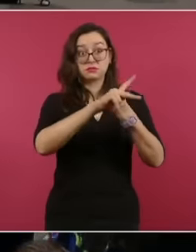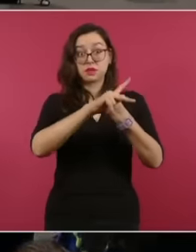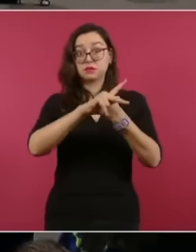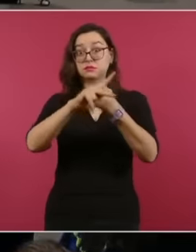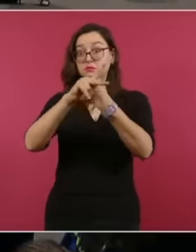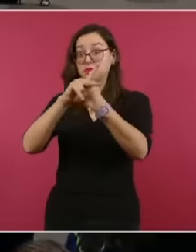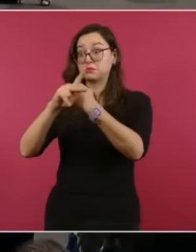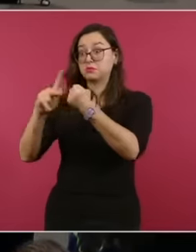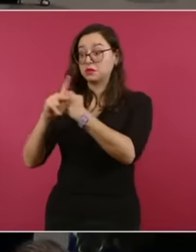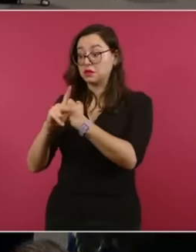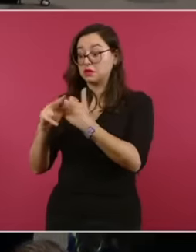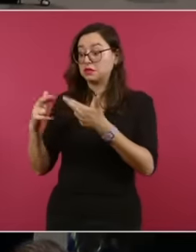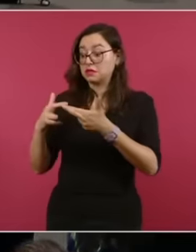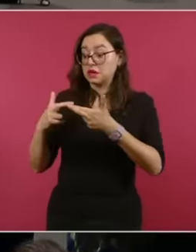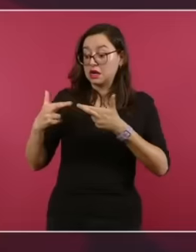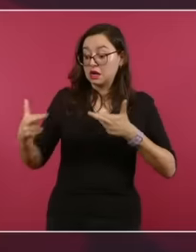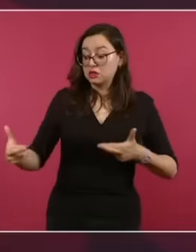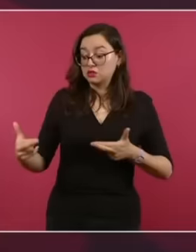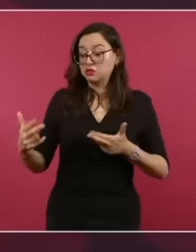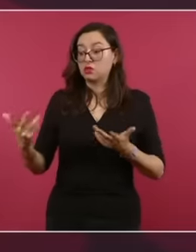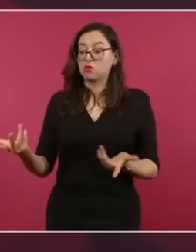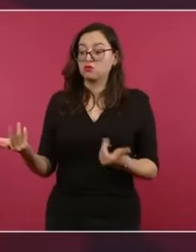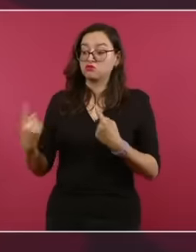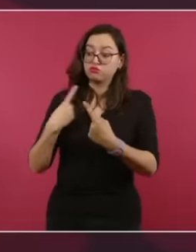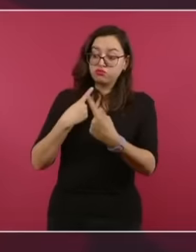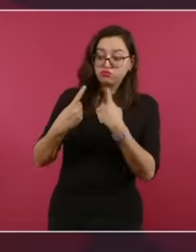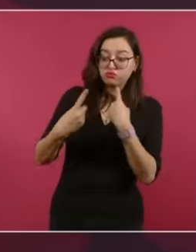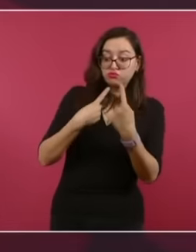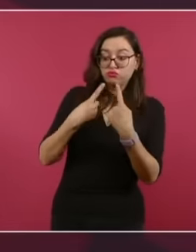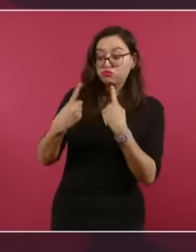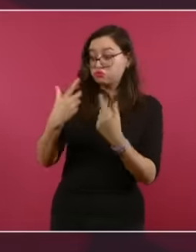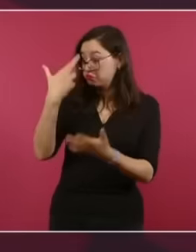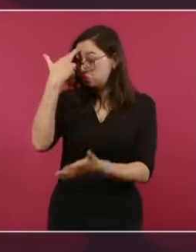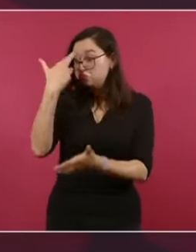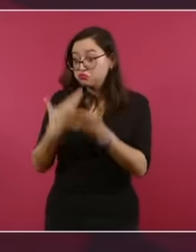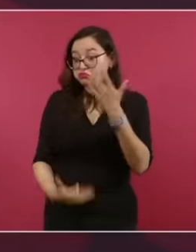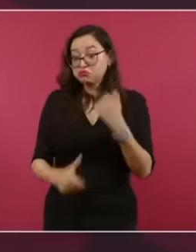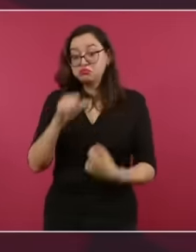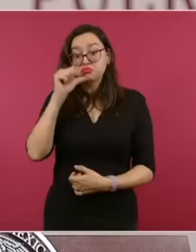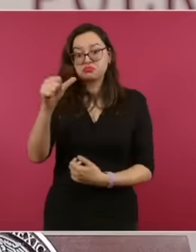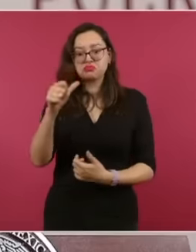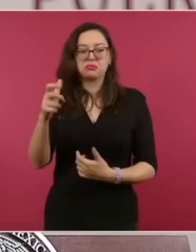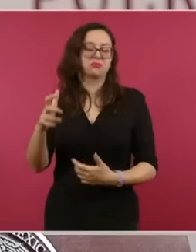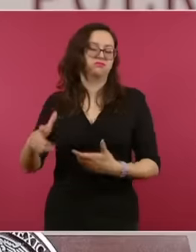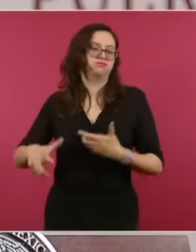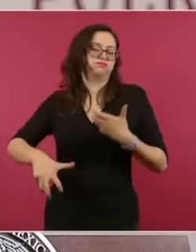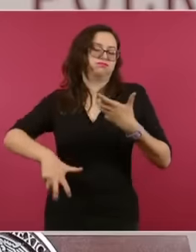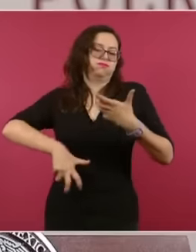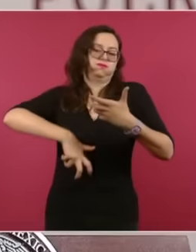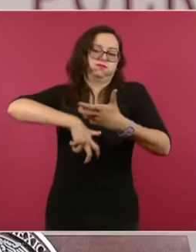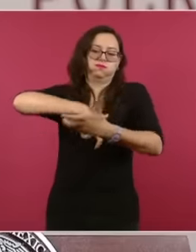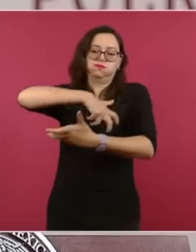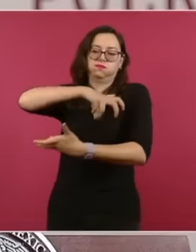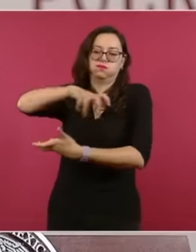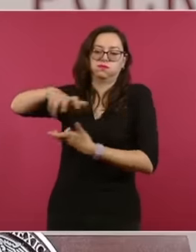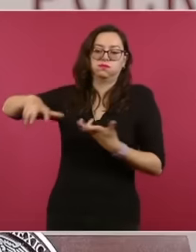friendly relations through diplomatic channels is not respected, it is chaos for those who resort to an alleged